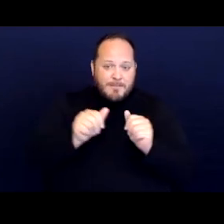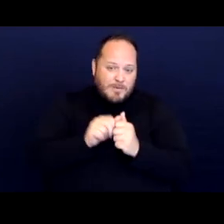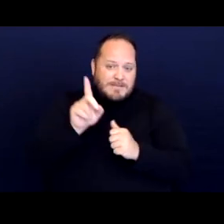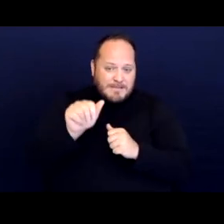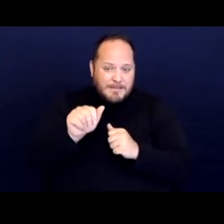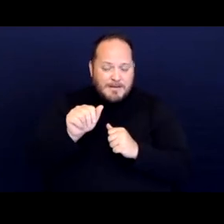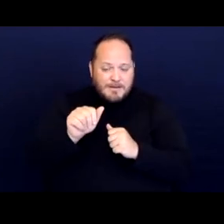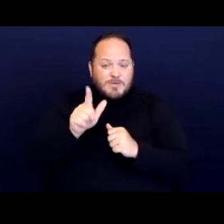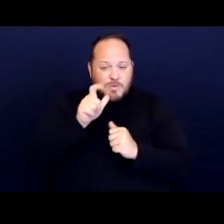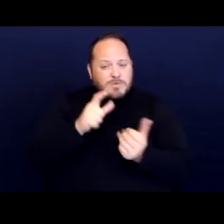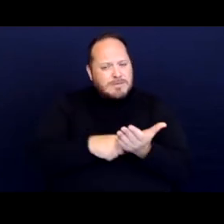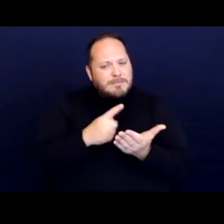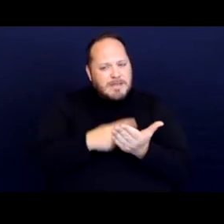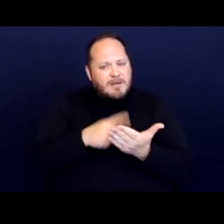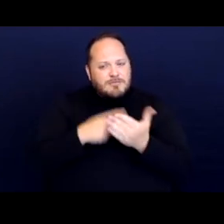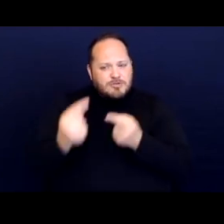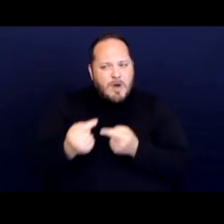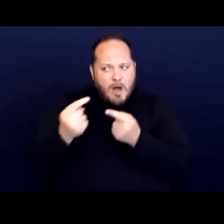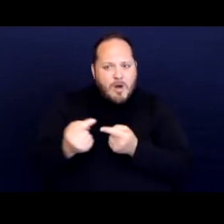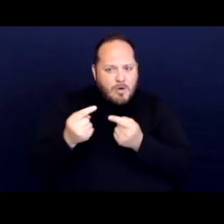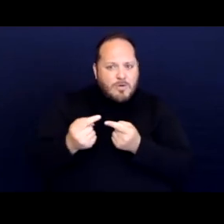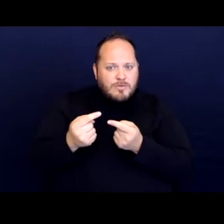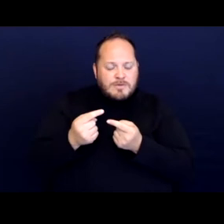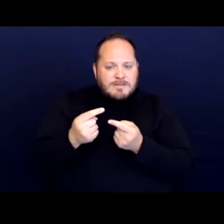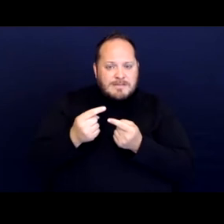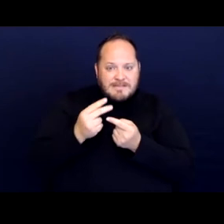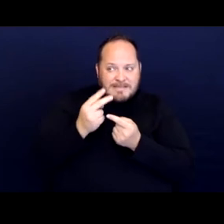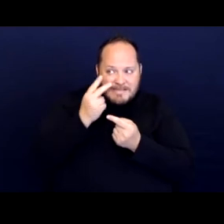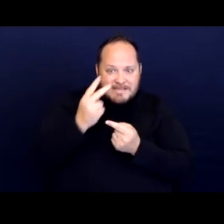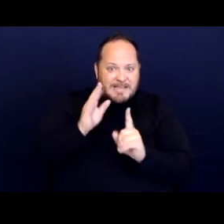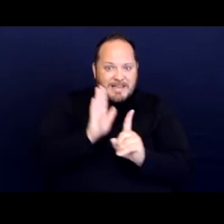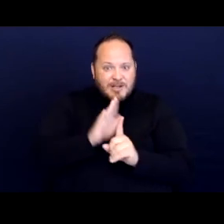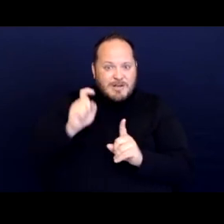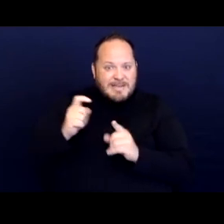who sometimes struggle to see their needs met in temporary shelters